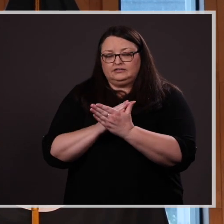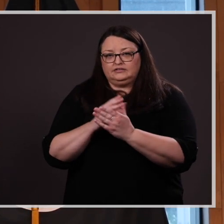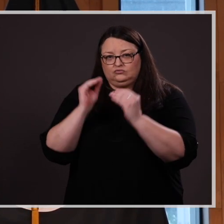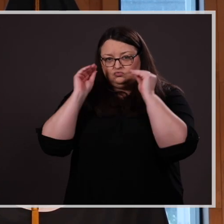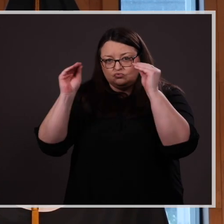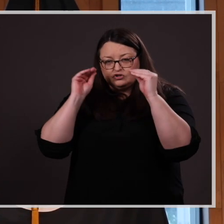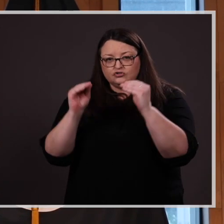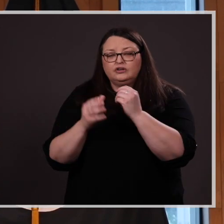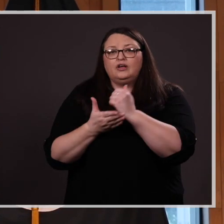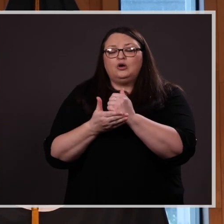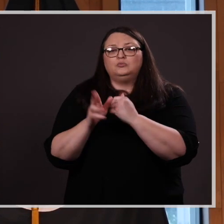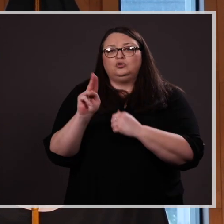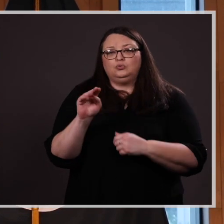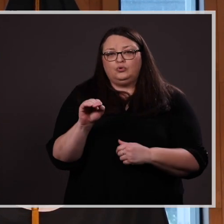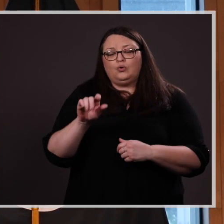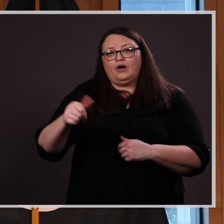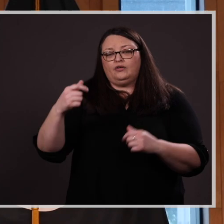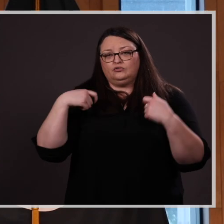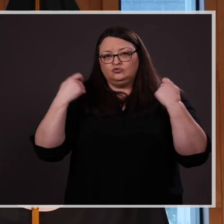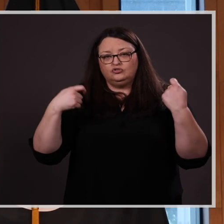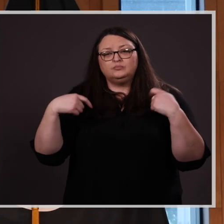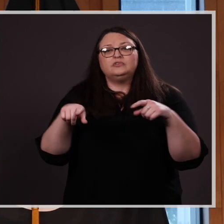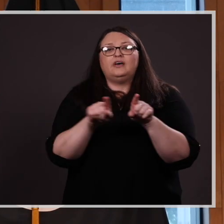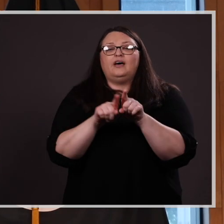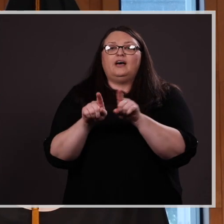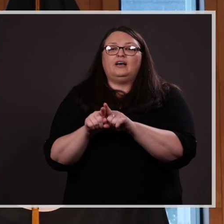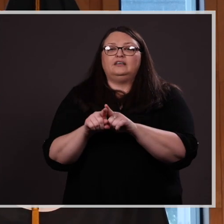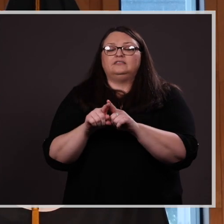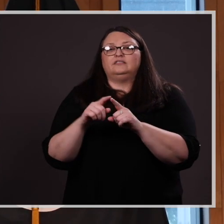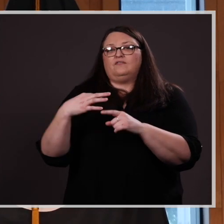at UNO and other gyms as a volunteer powerlifting referee.